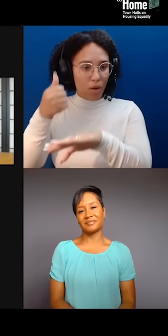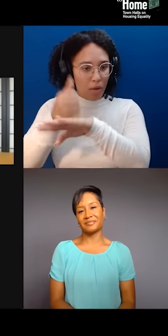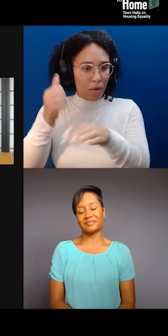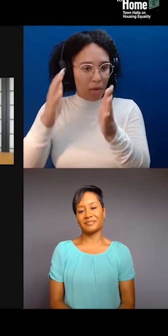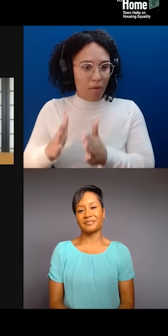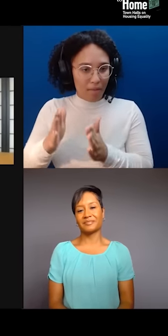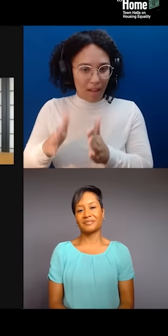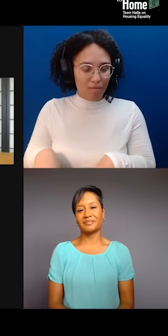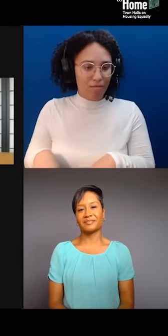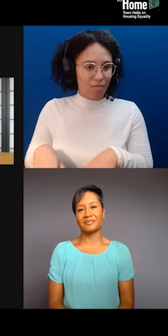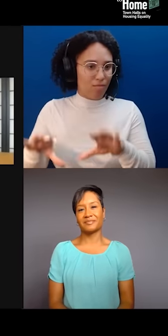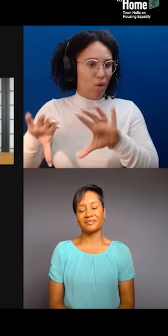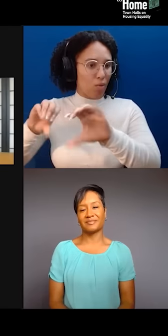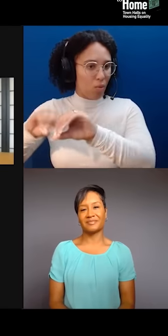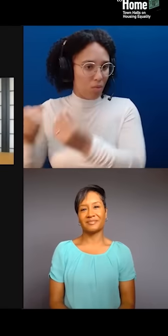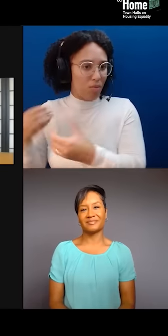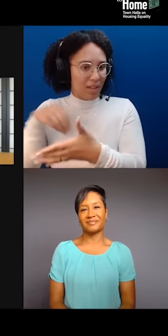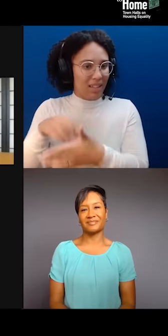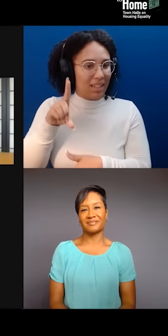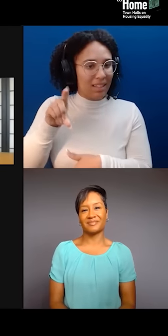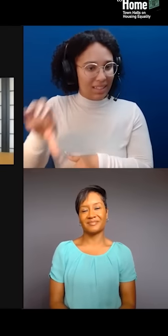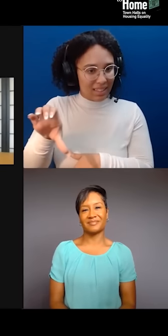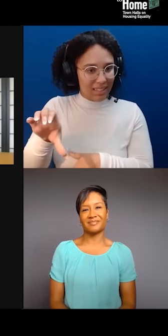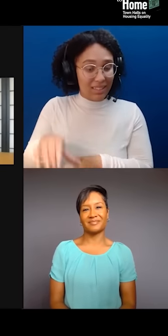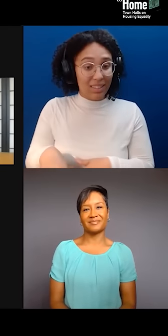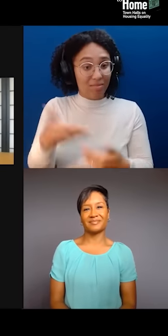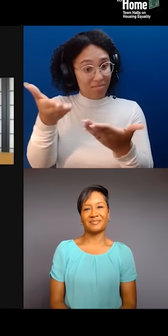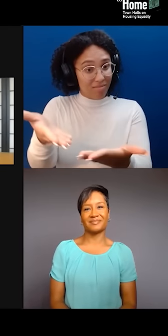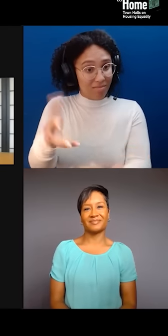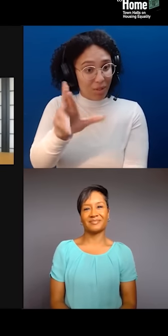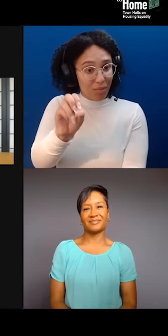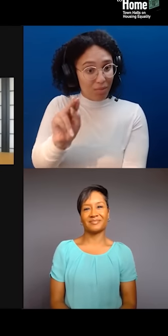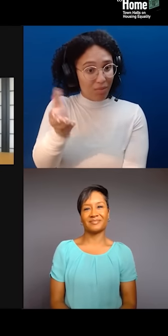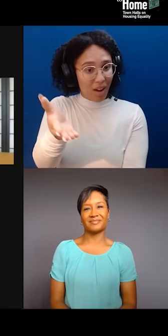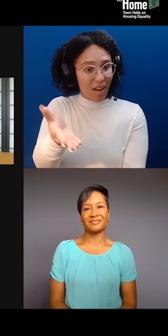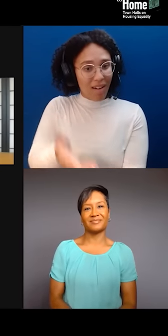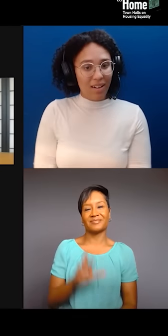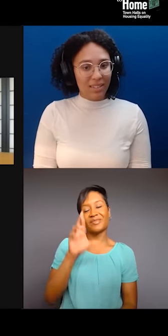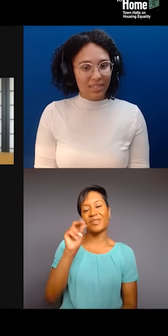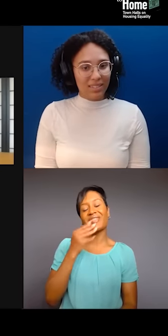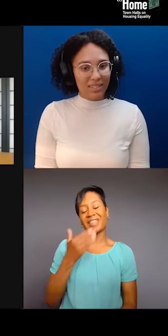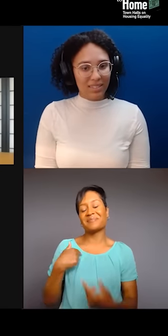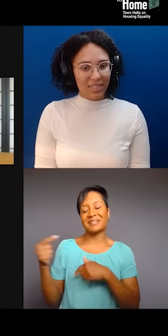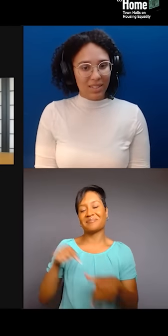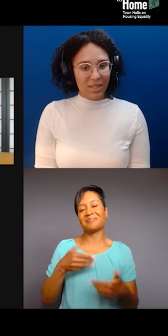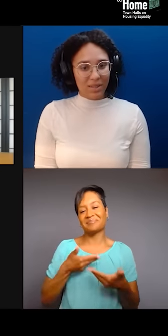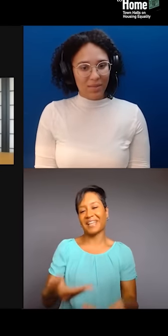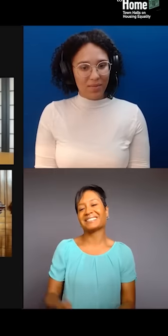Ron. - Thanks for having me. Great to have you. And last but not least, my friend, Betty Yu,